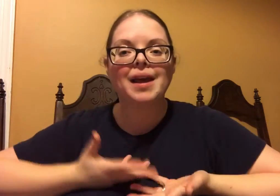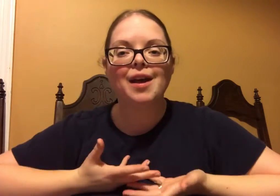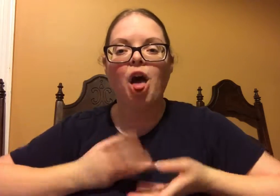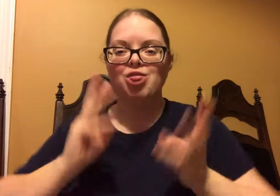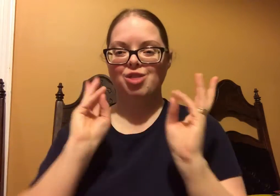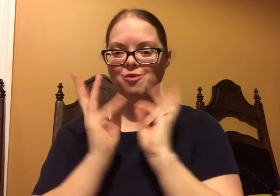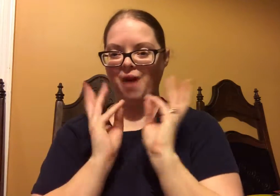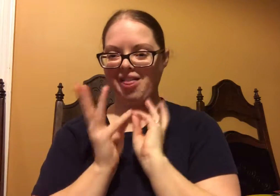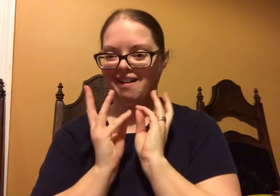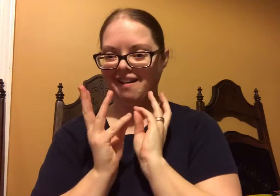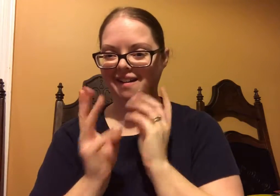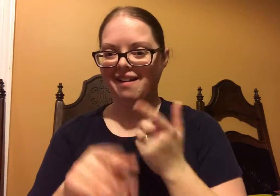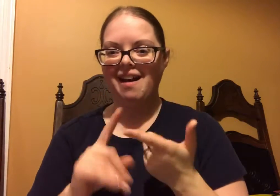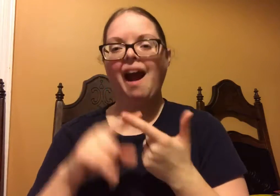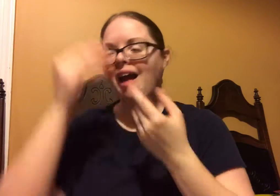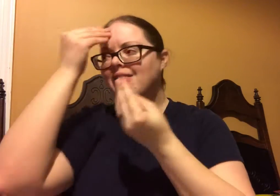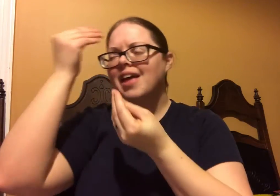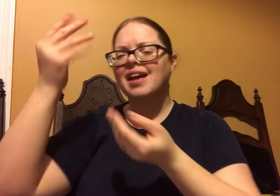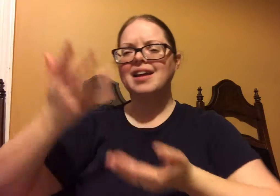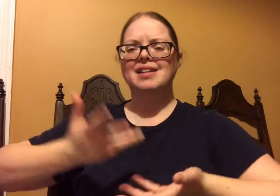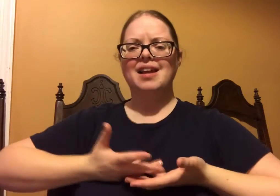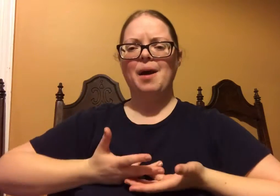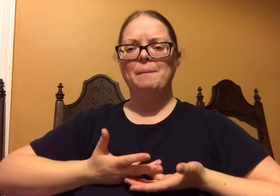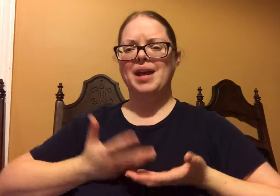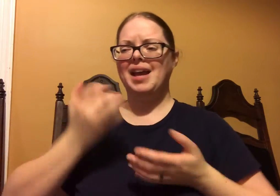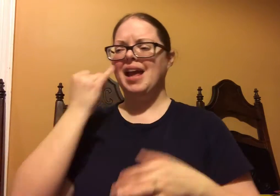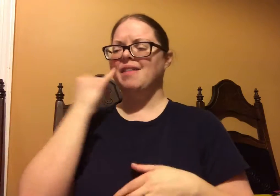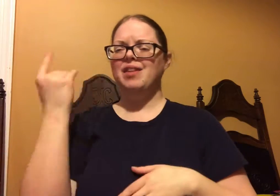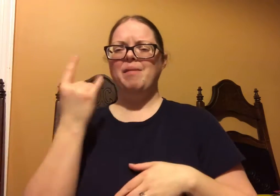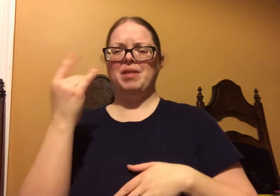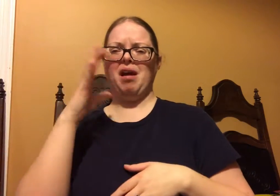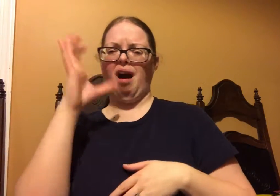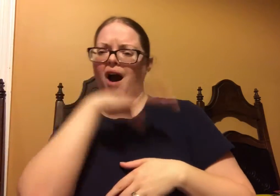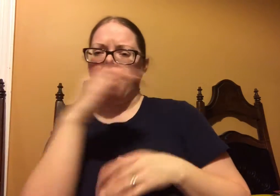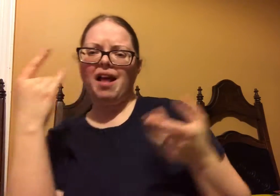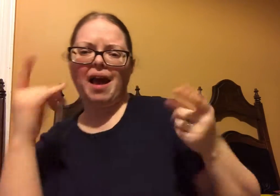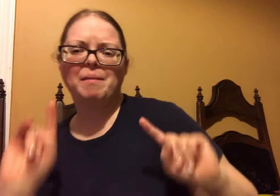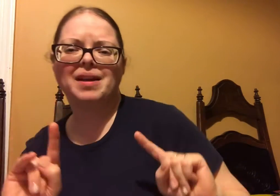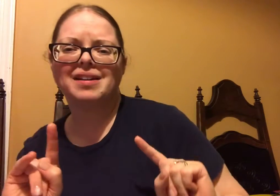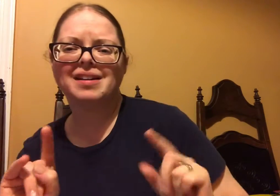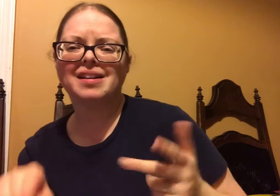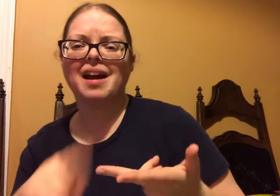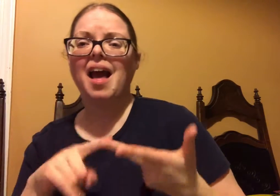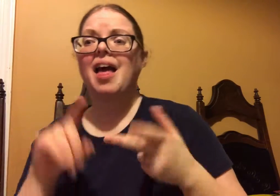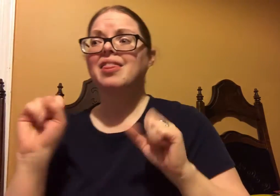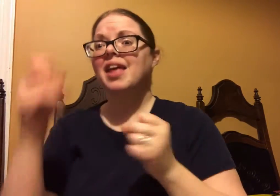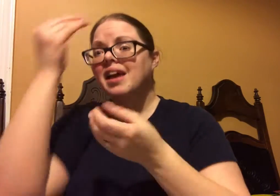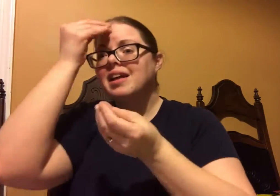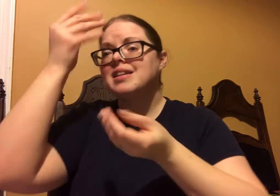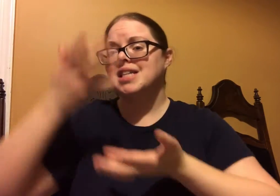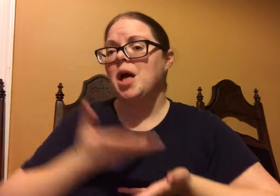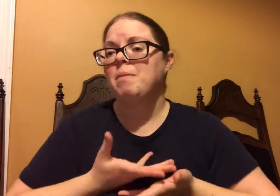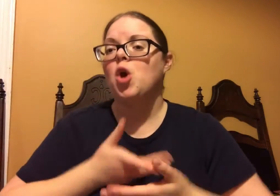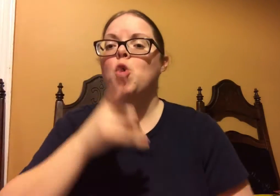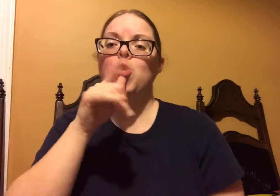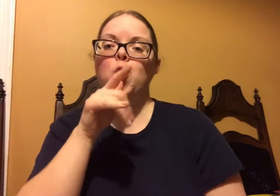They can tell me the weather They can tell me if there were anything weird that happened.